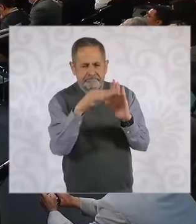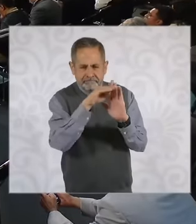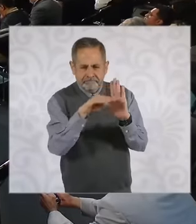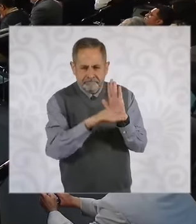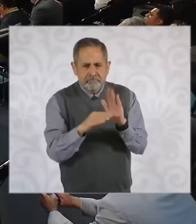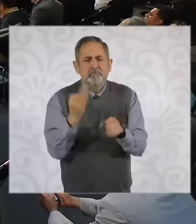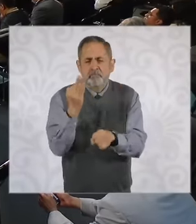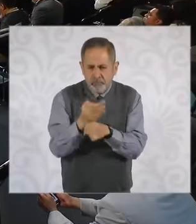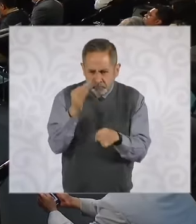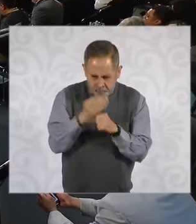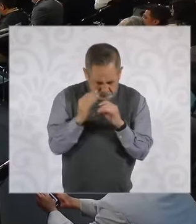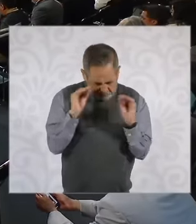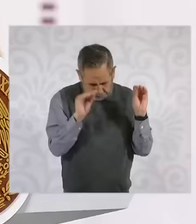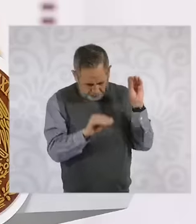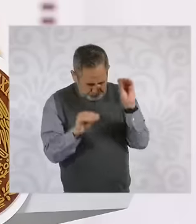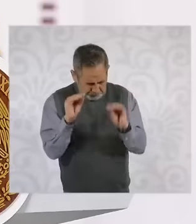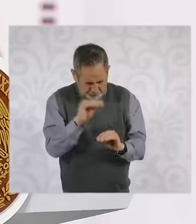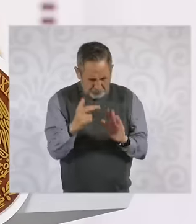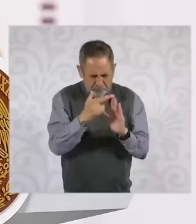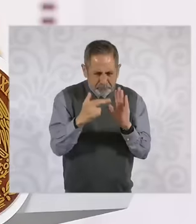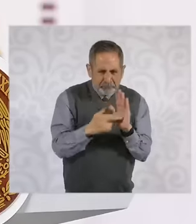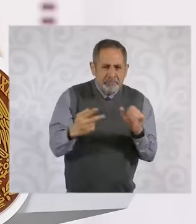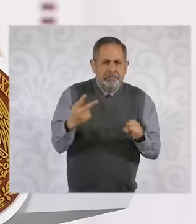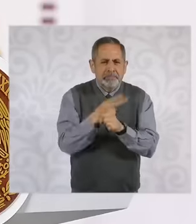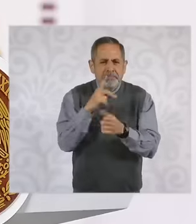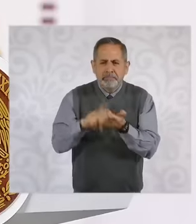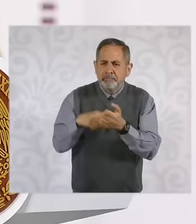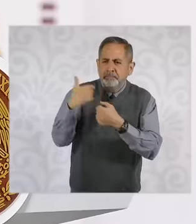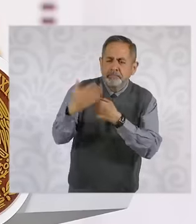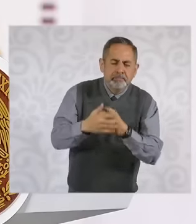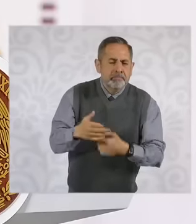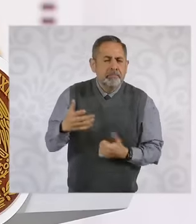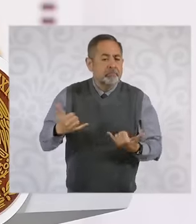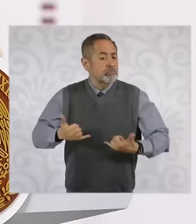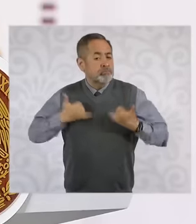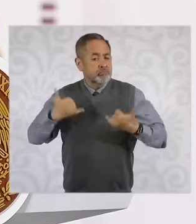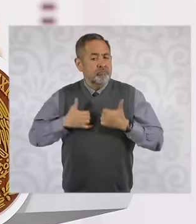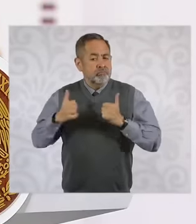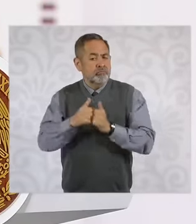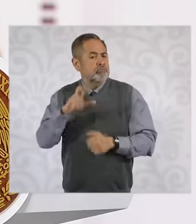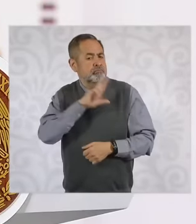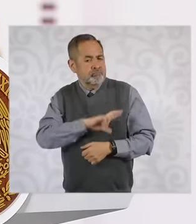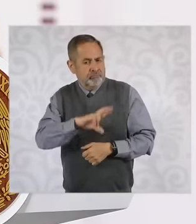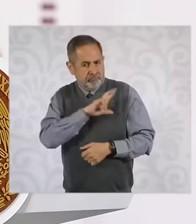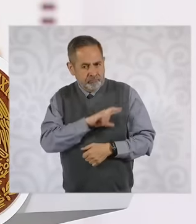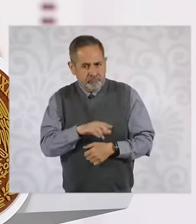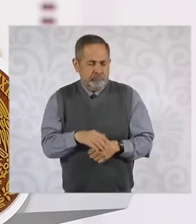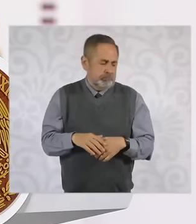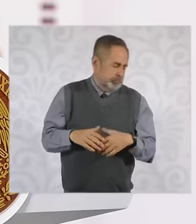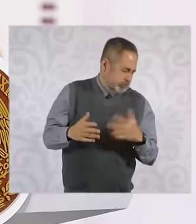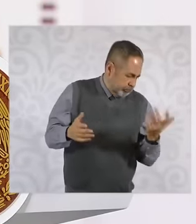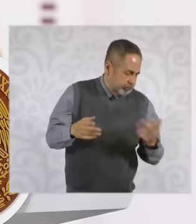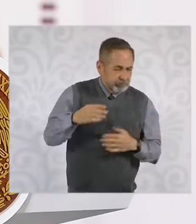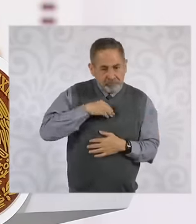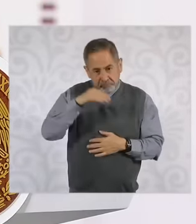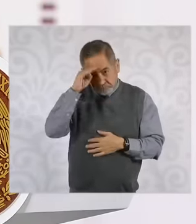housing program. in income for young people, considering that it is the most vulnerable population